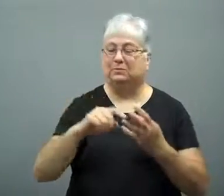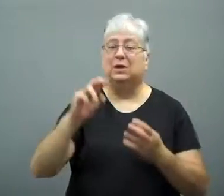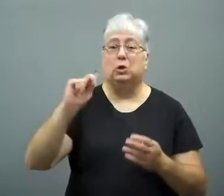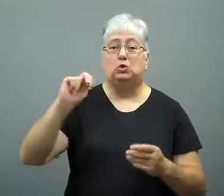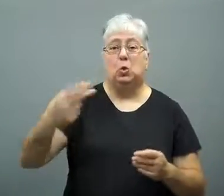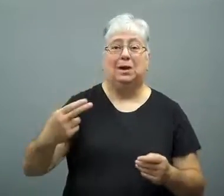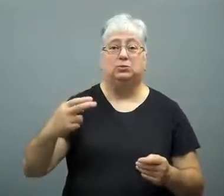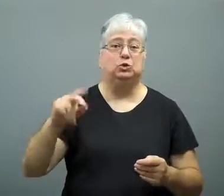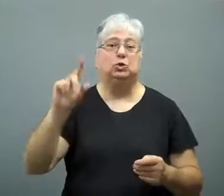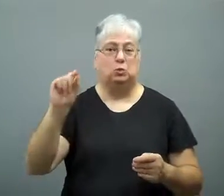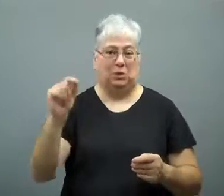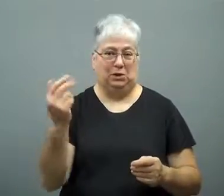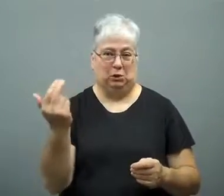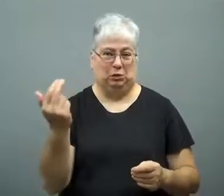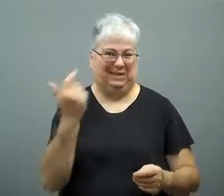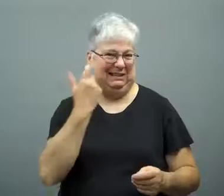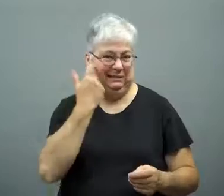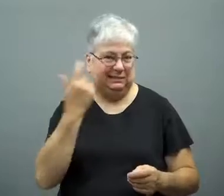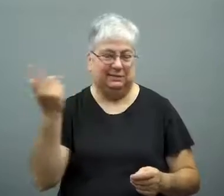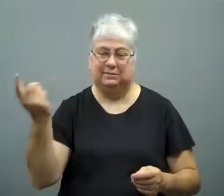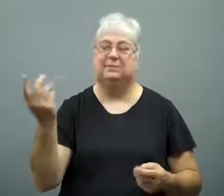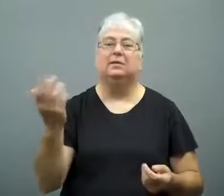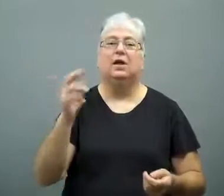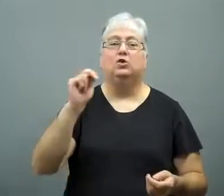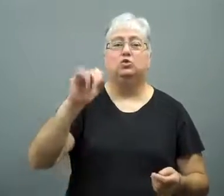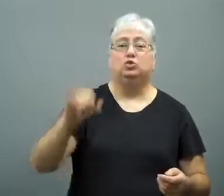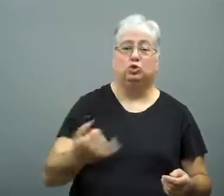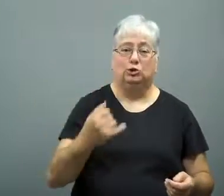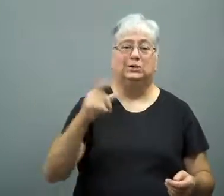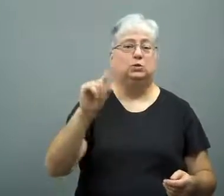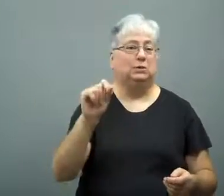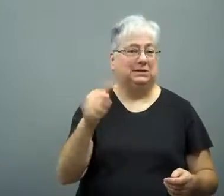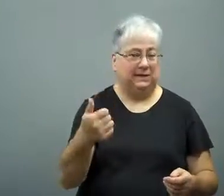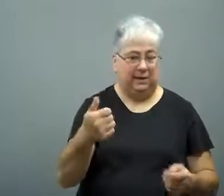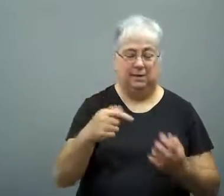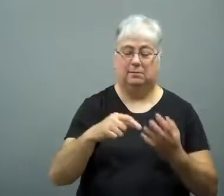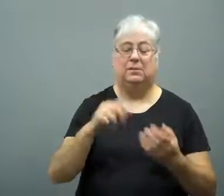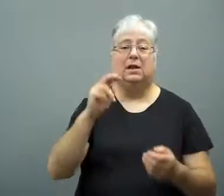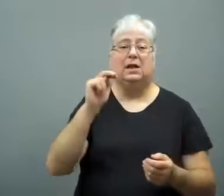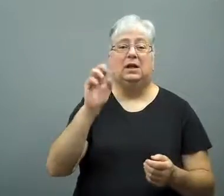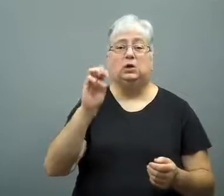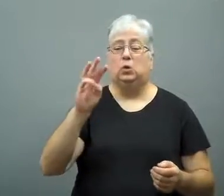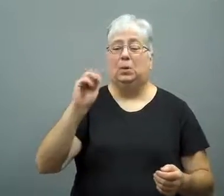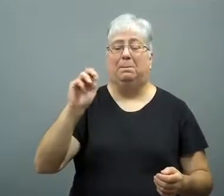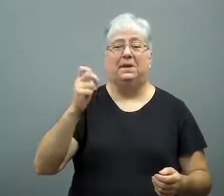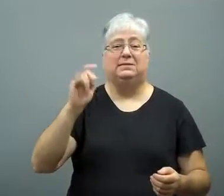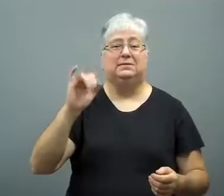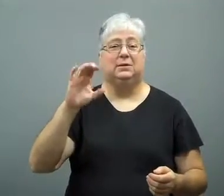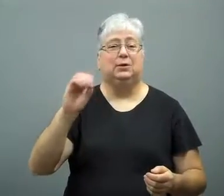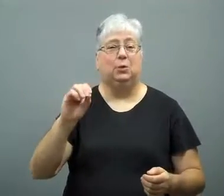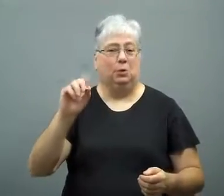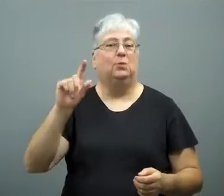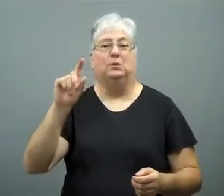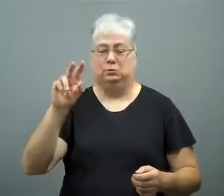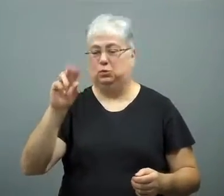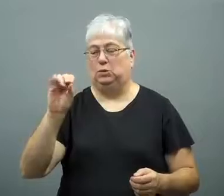New Hampshire in 2013, which is recently, New Jersey in 2010,